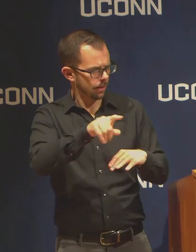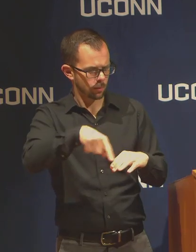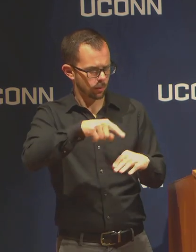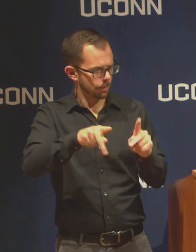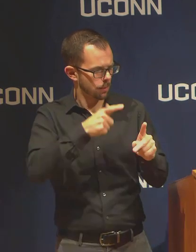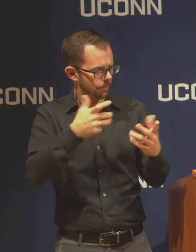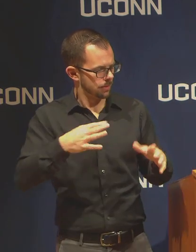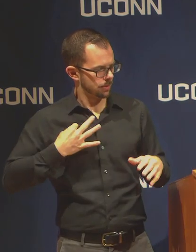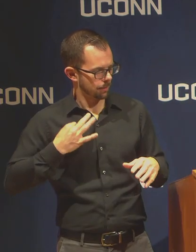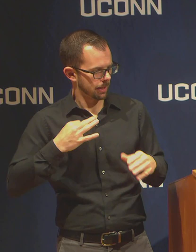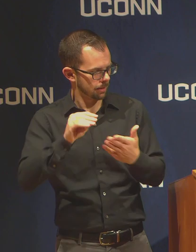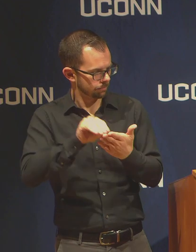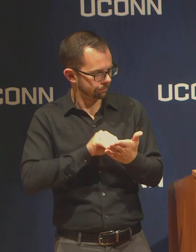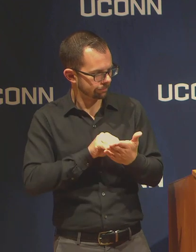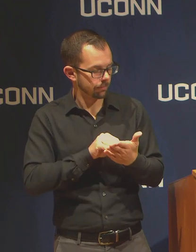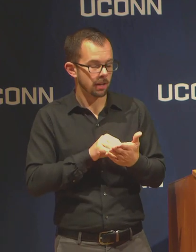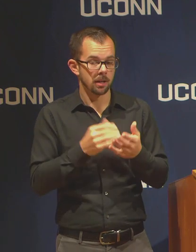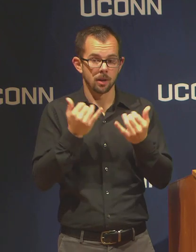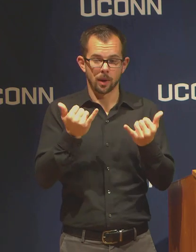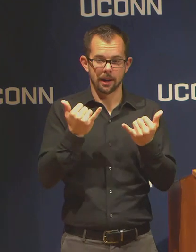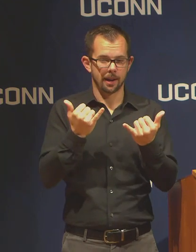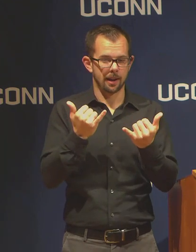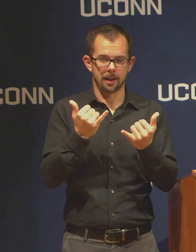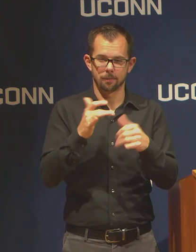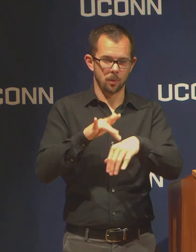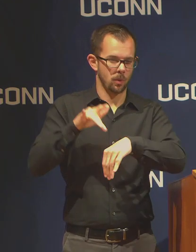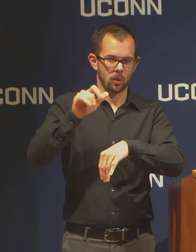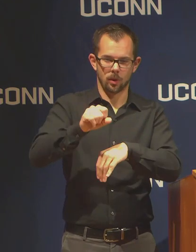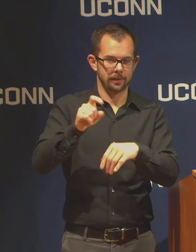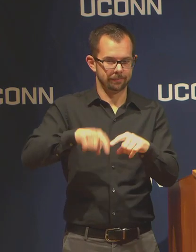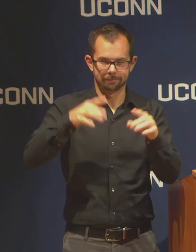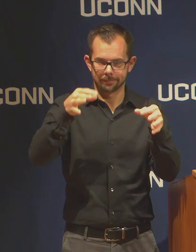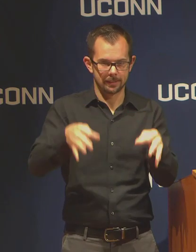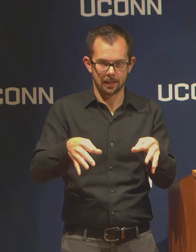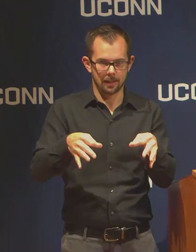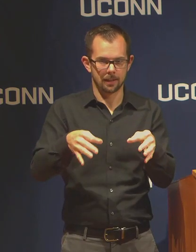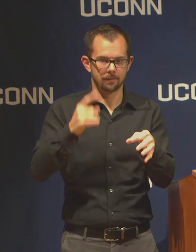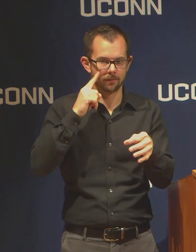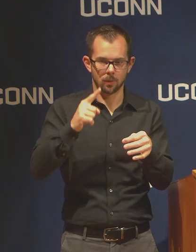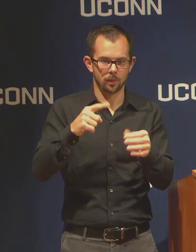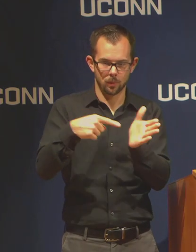us to consider changing the deadline. Our regional campus deadline